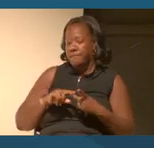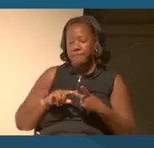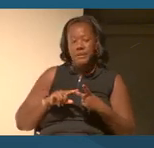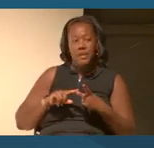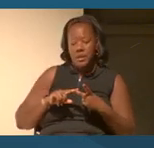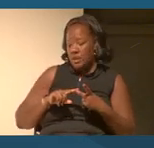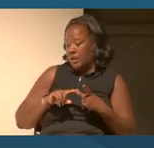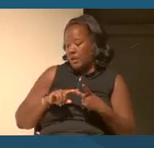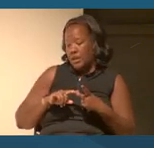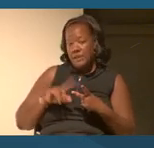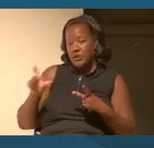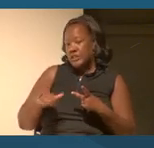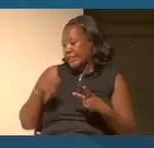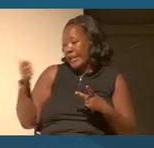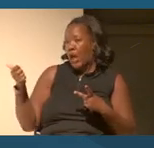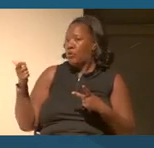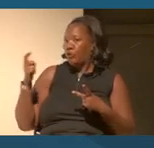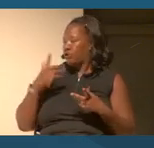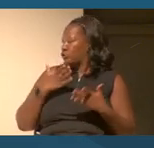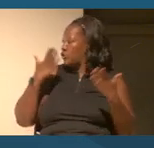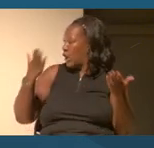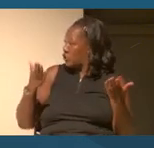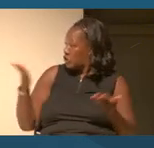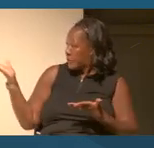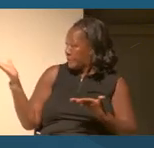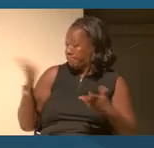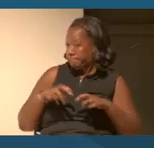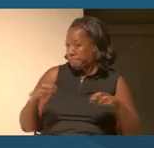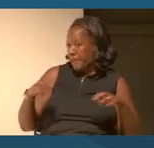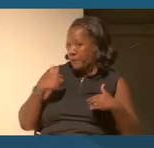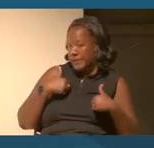But just if there's any other suggestions or assets that we have.